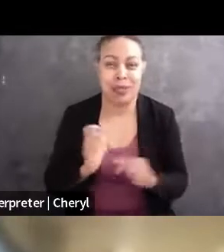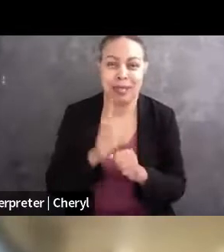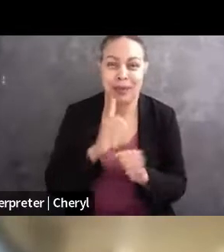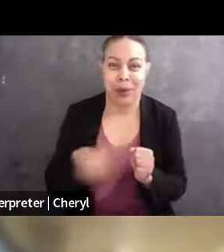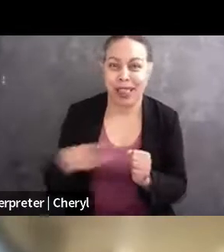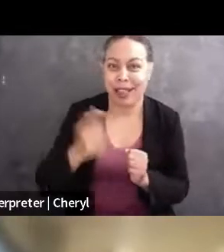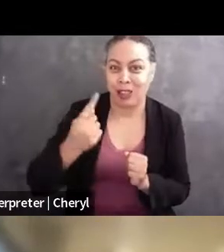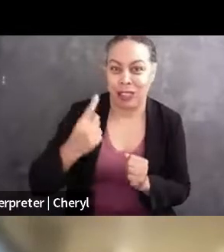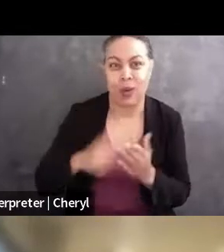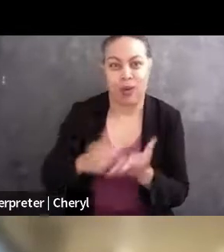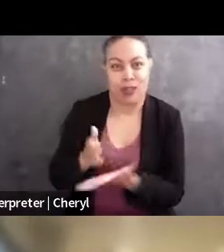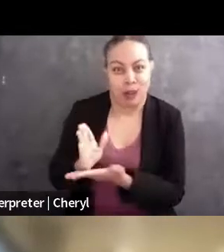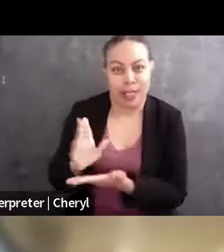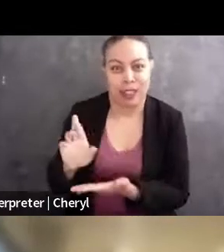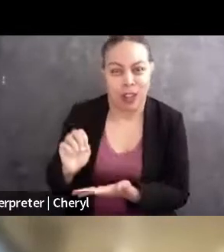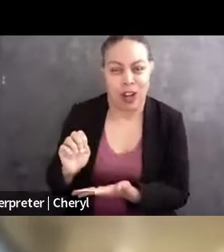what their rights are as they enter this field.